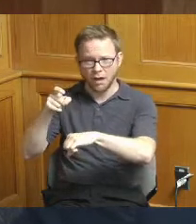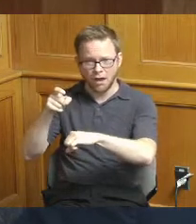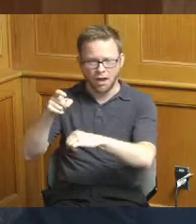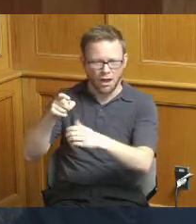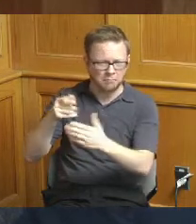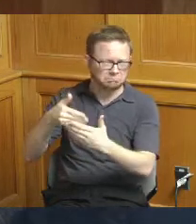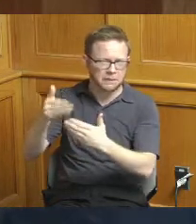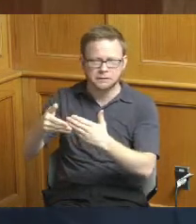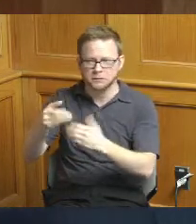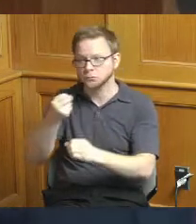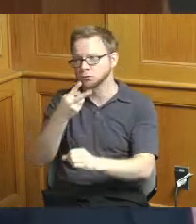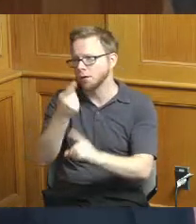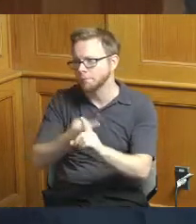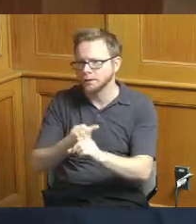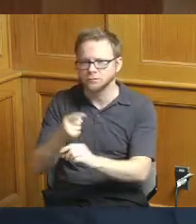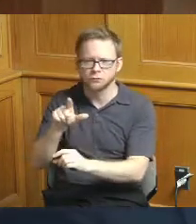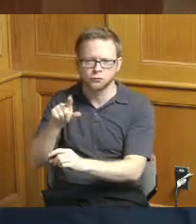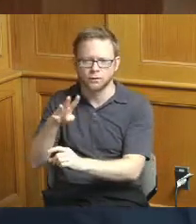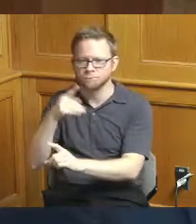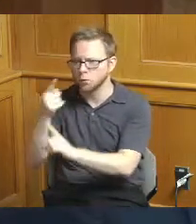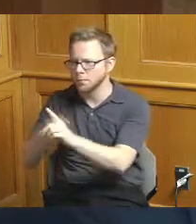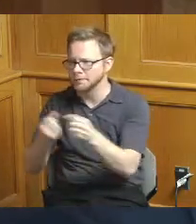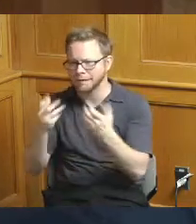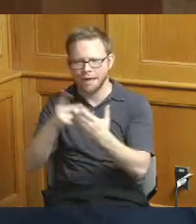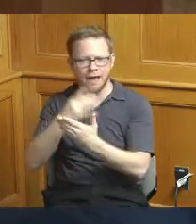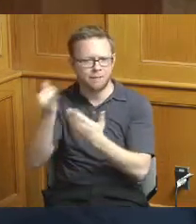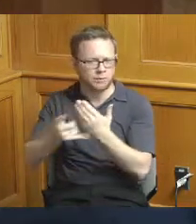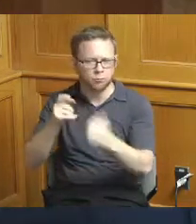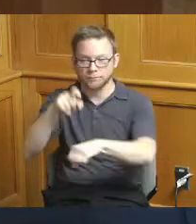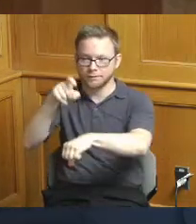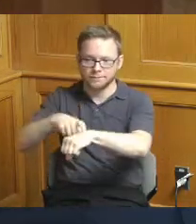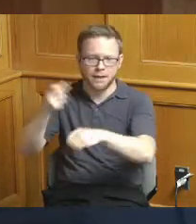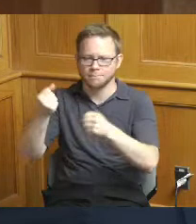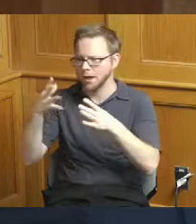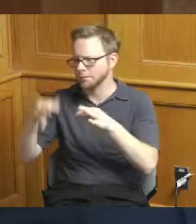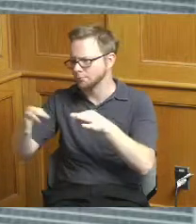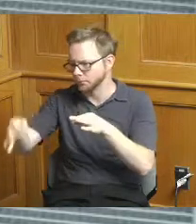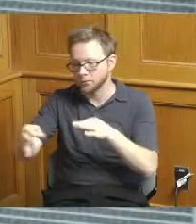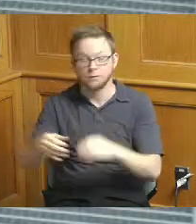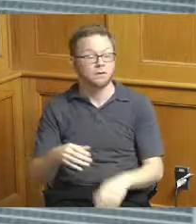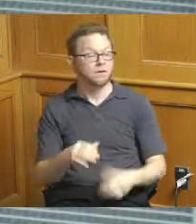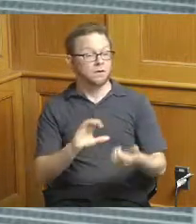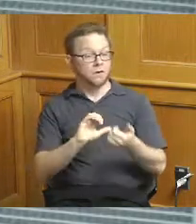next 24 months and and can you project that kind of thing the way we project that is as projects